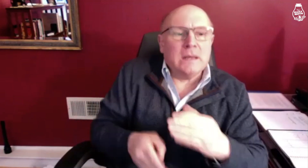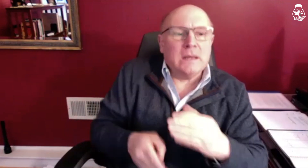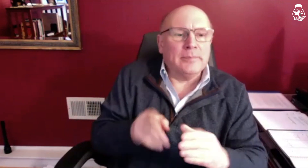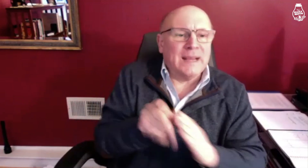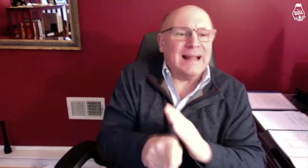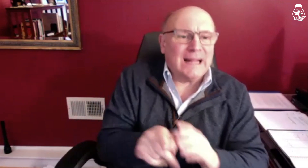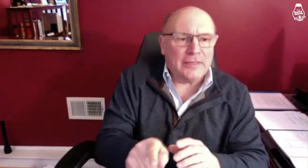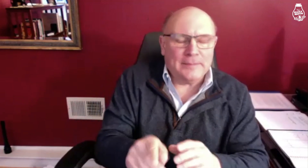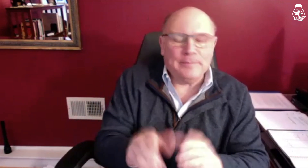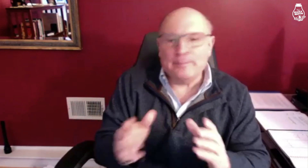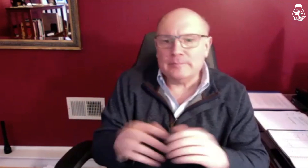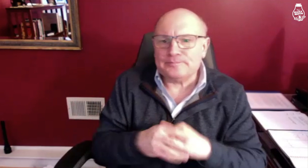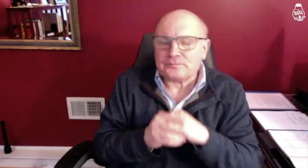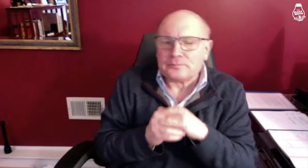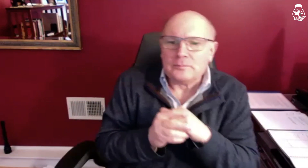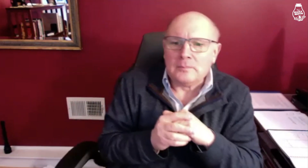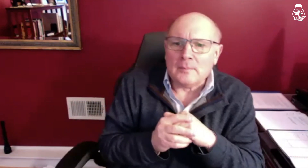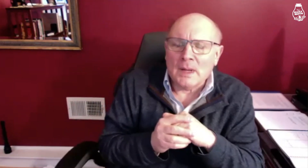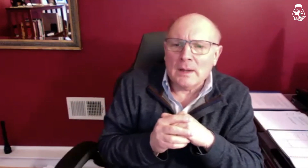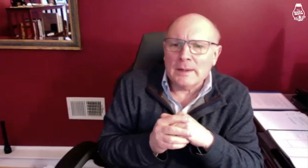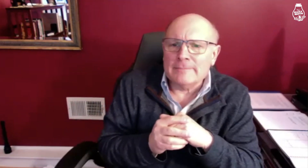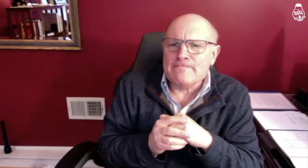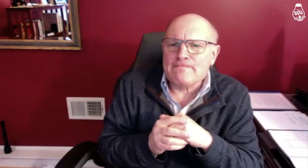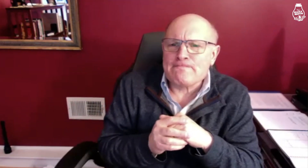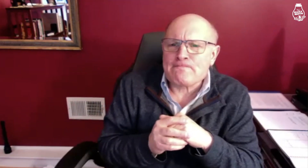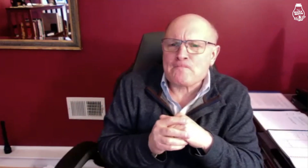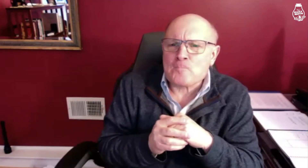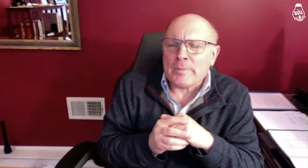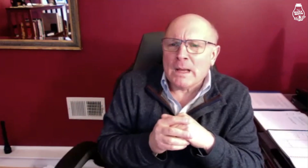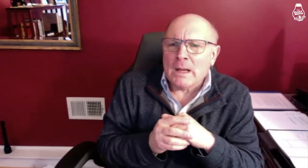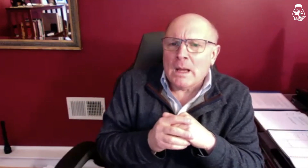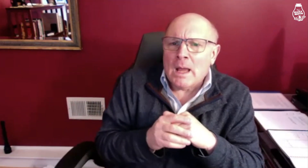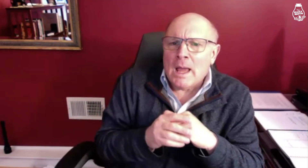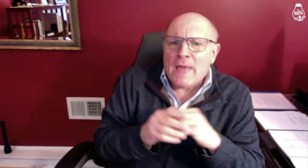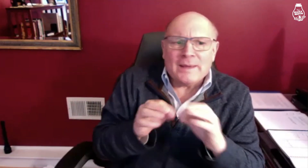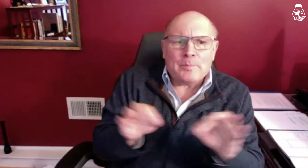that ends up killing them.